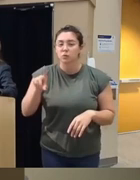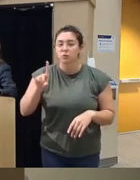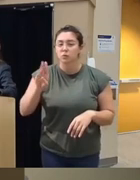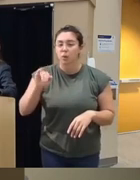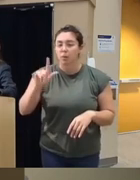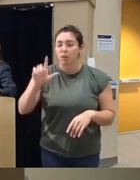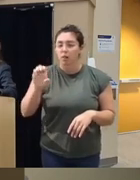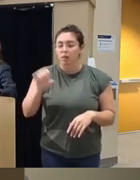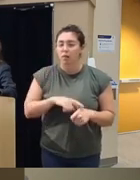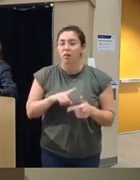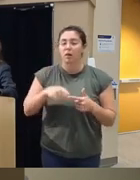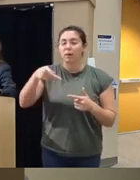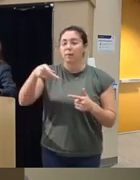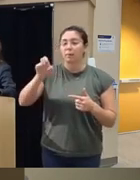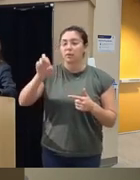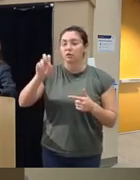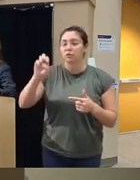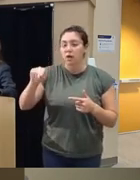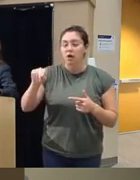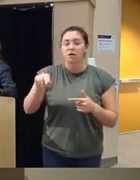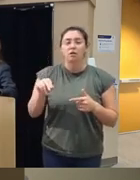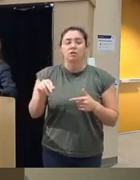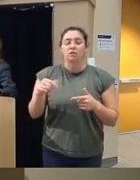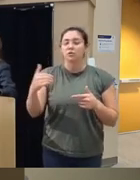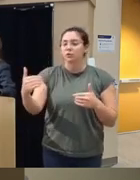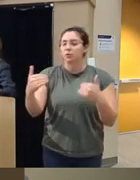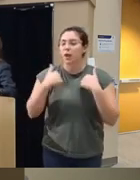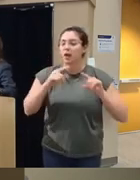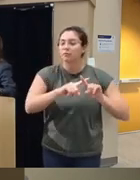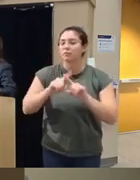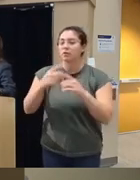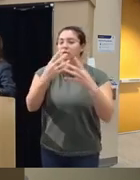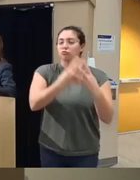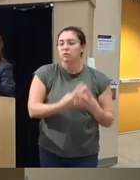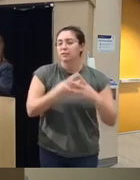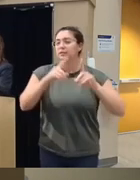um or par Pearson where you have like the waist or psych testing you can get interpreted reports